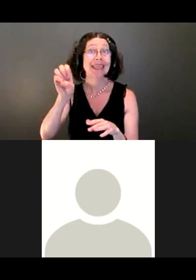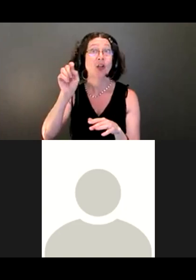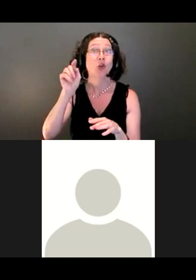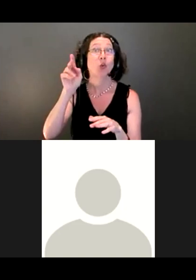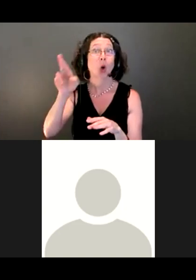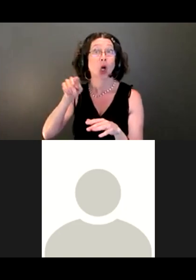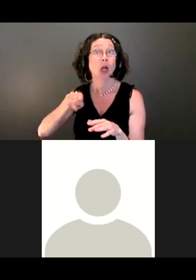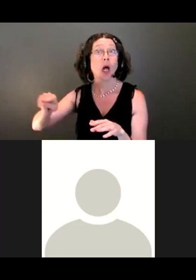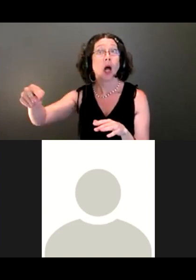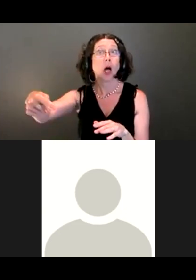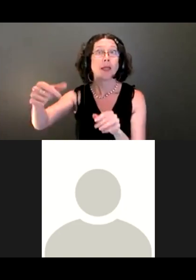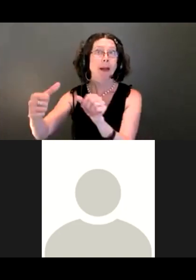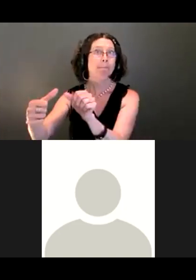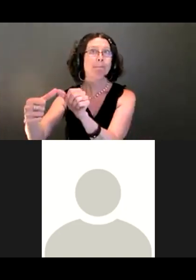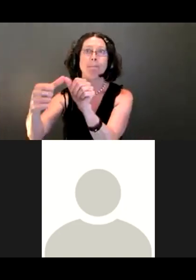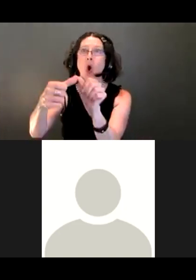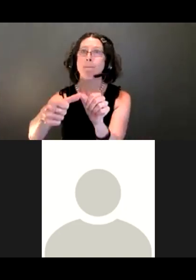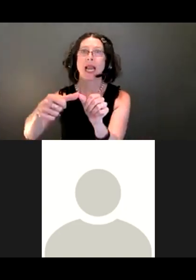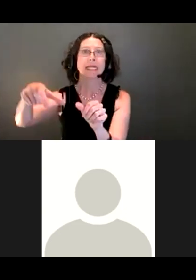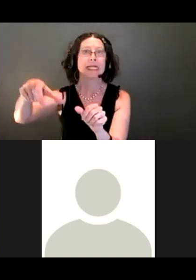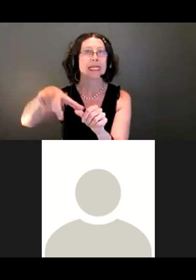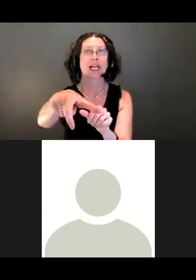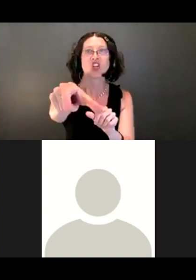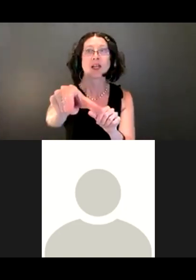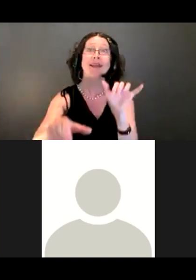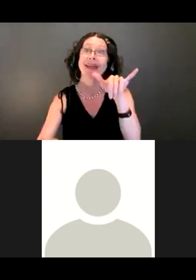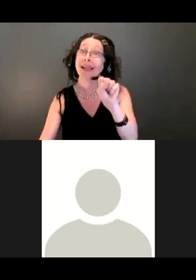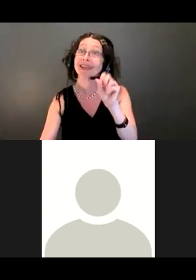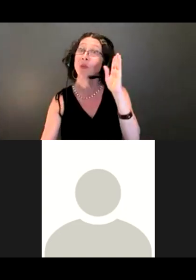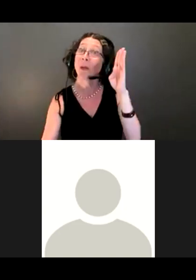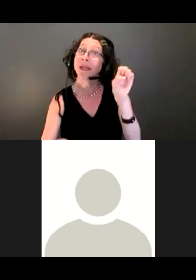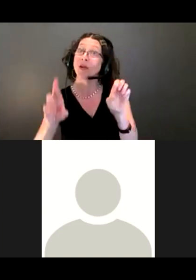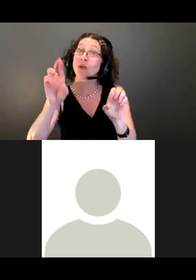So yes, that trailhead will be reopened.